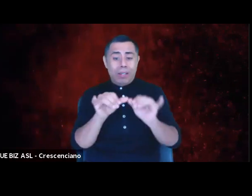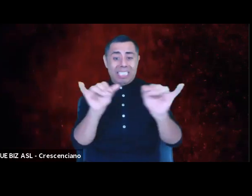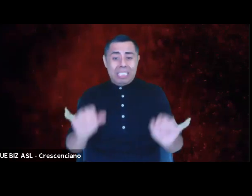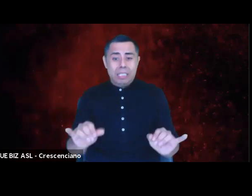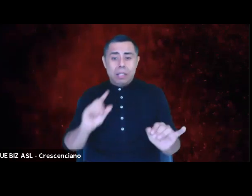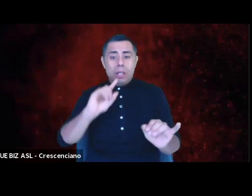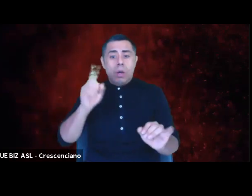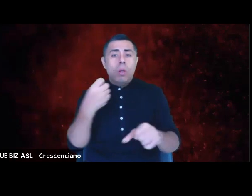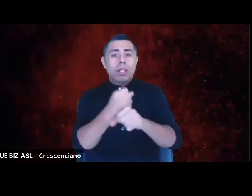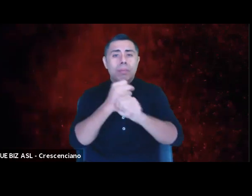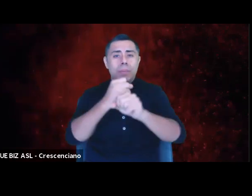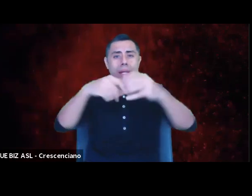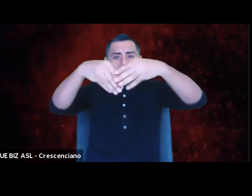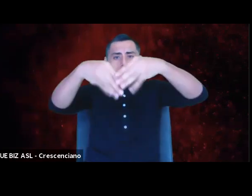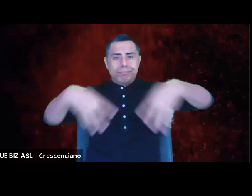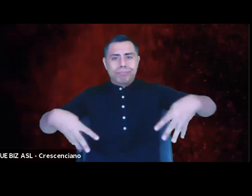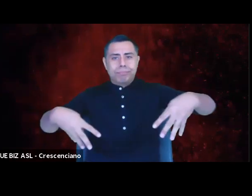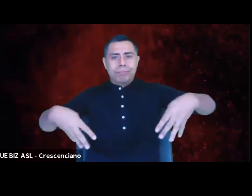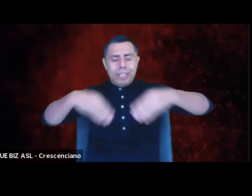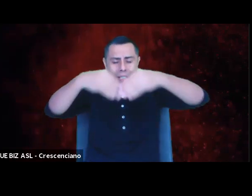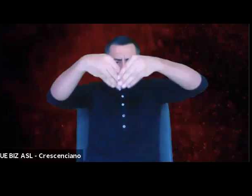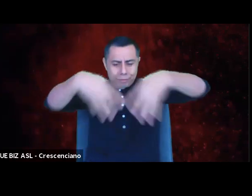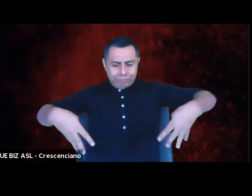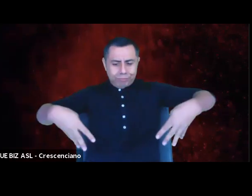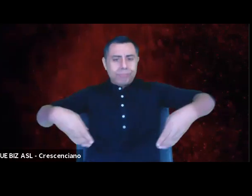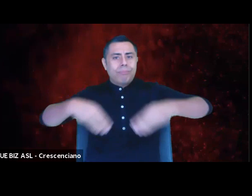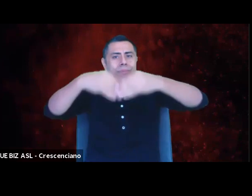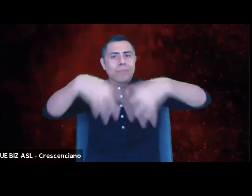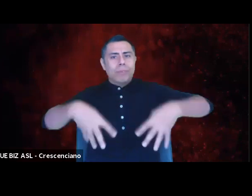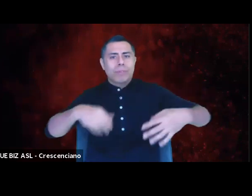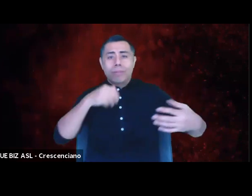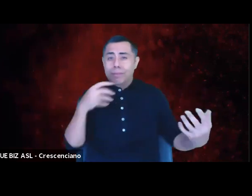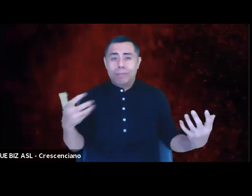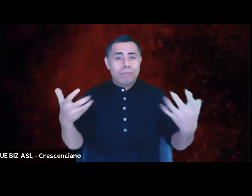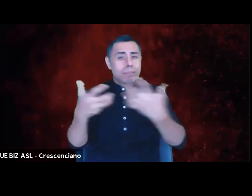We are out of alignment with the Truth, and whenever a living thing is out of alignment